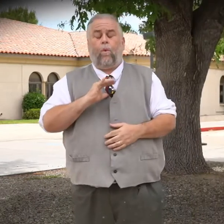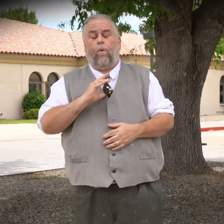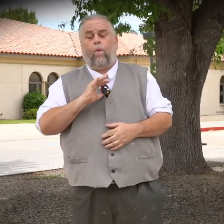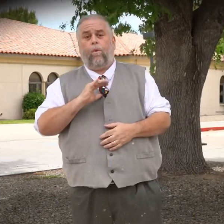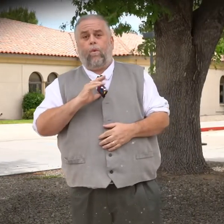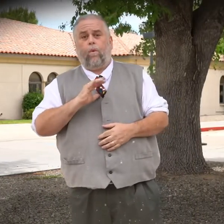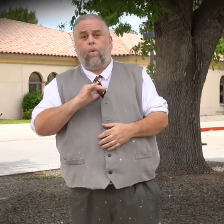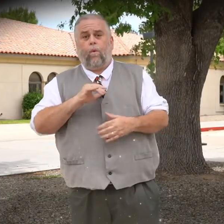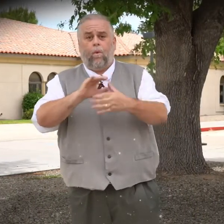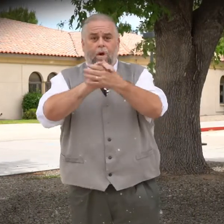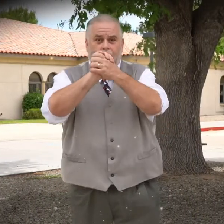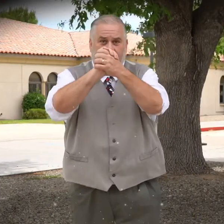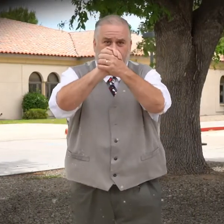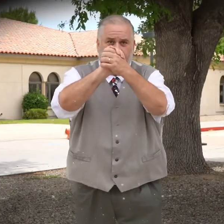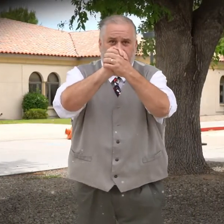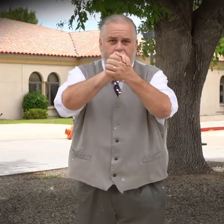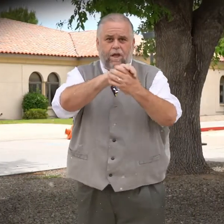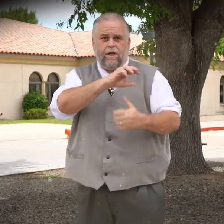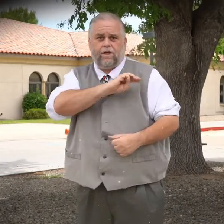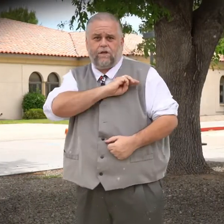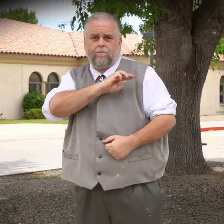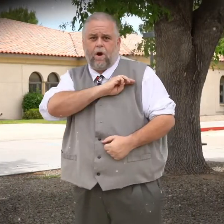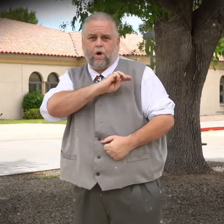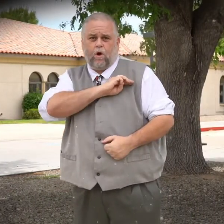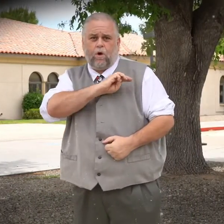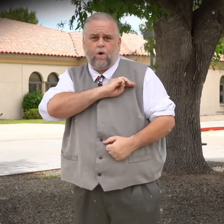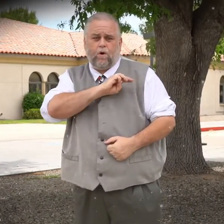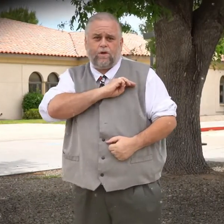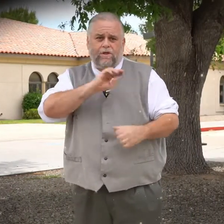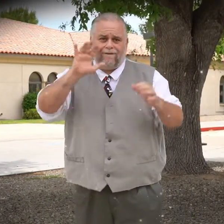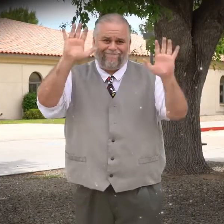CONGRATULATIONS MARCOS